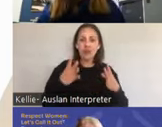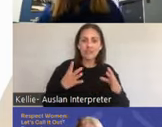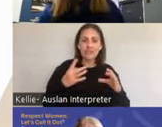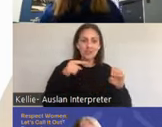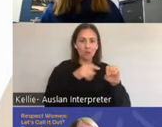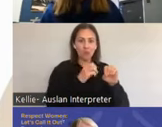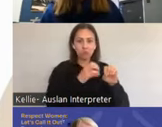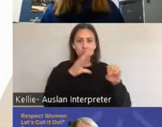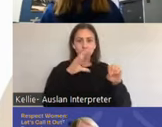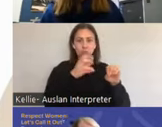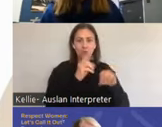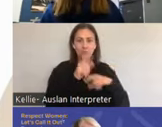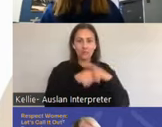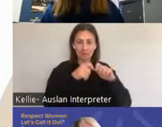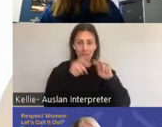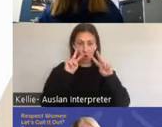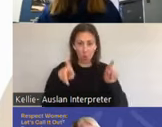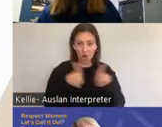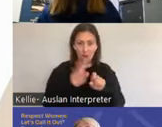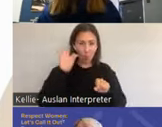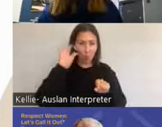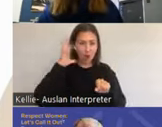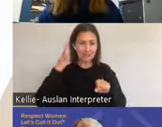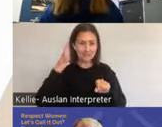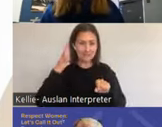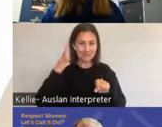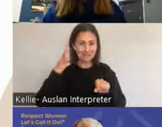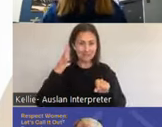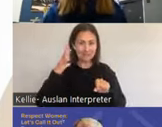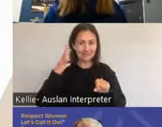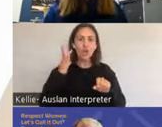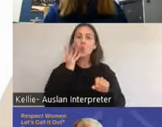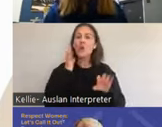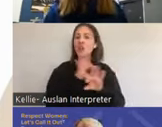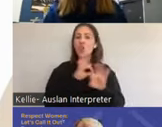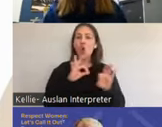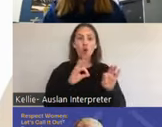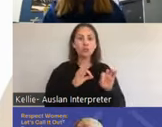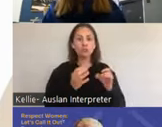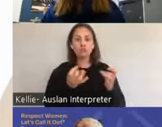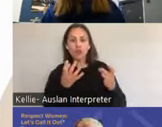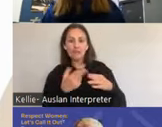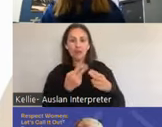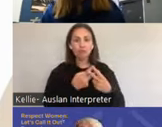In, yeah, on an MRI. When it's not erect, then it basically just doesn't show at all.